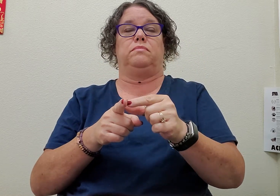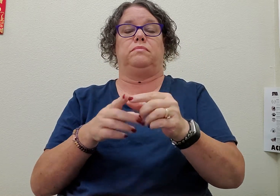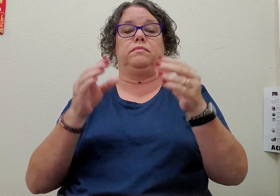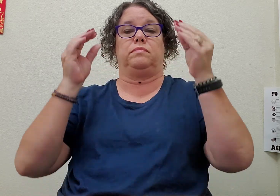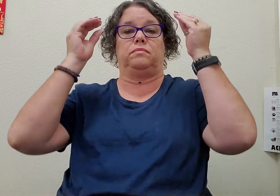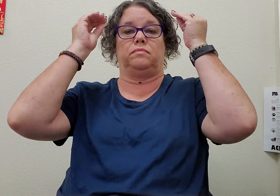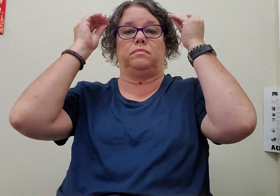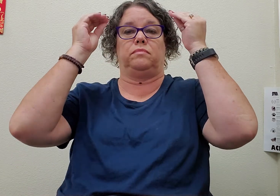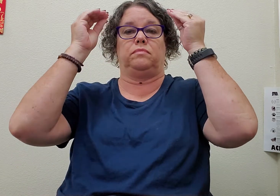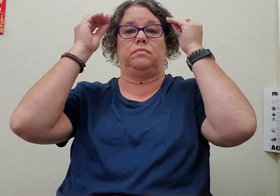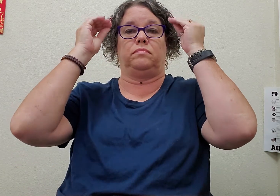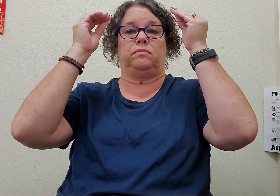to-teach